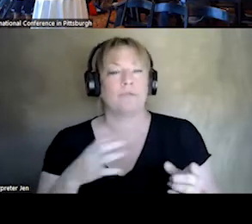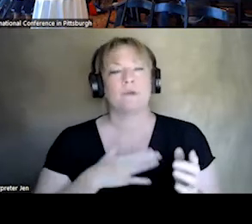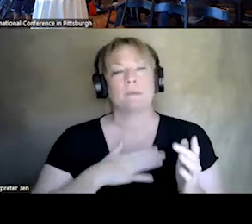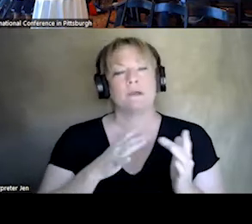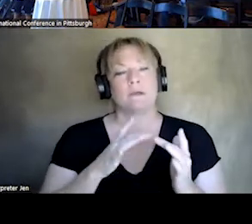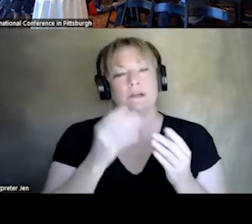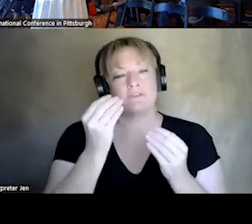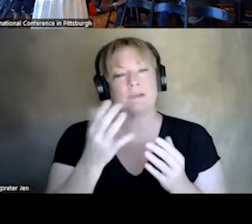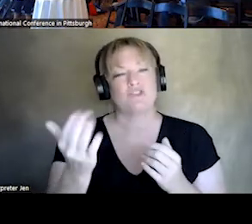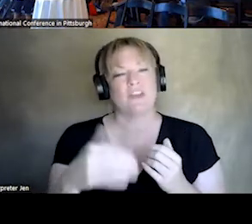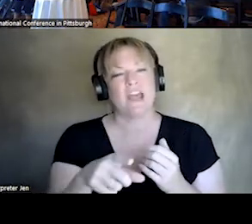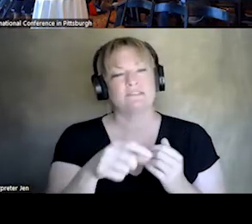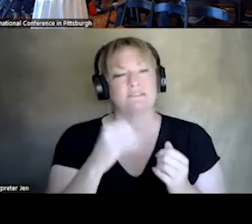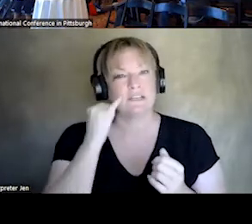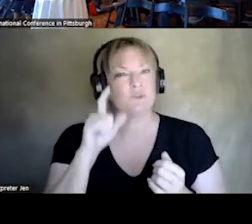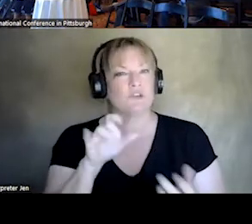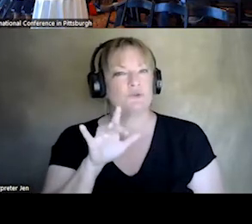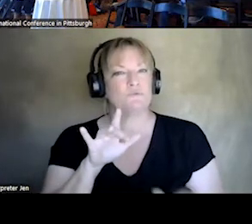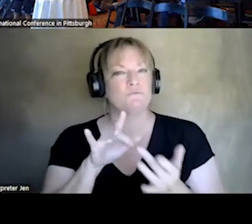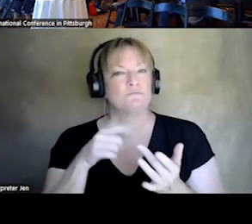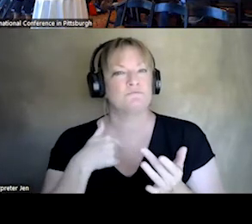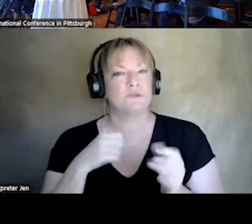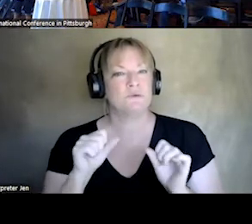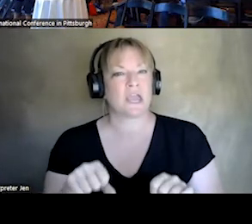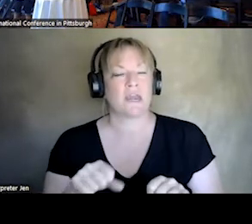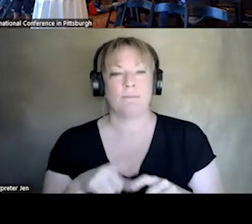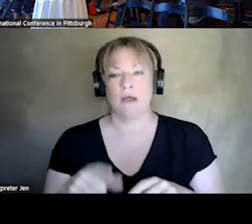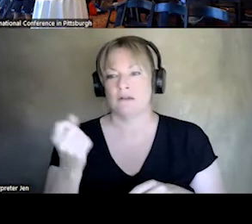ON THE NEXT SLIDE IF YOU NEED TO REACH OUT TO ME. BUT I UNDERSTAND WE HAVE A FABULOUS